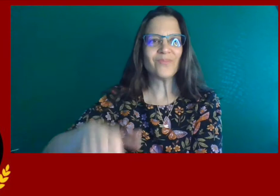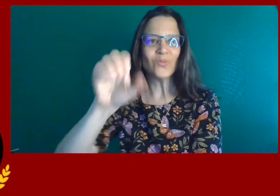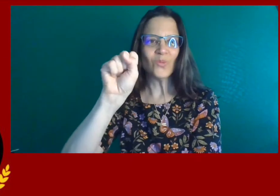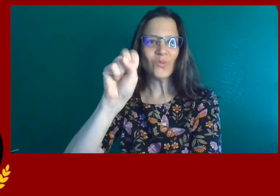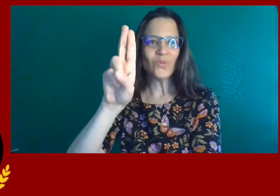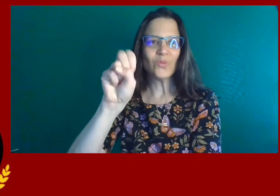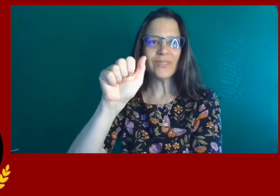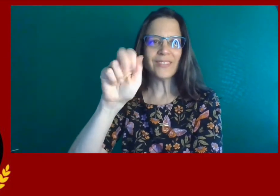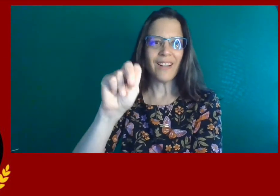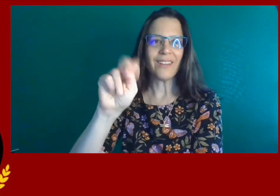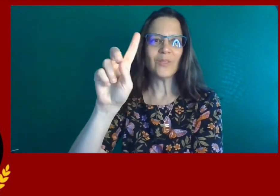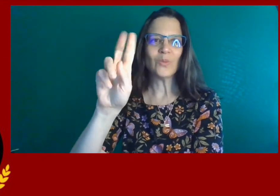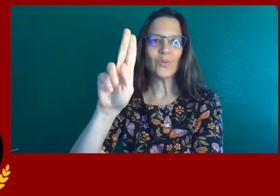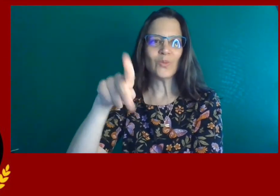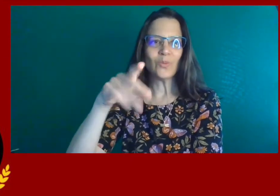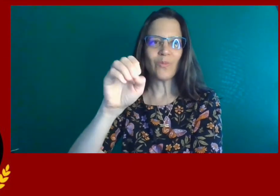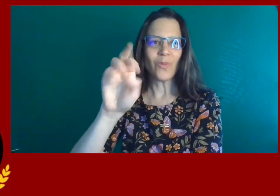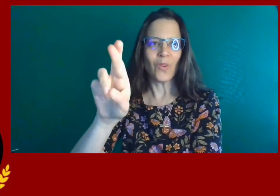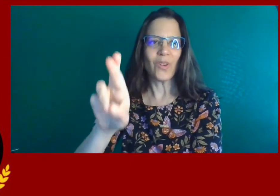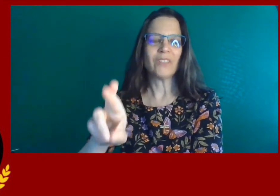Hi, I'm Susan Dupor.